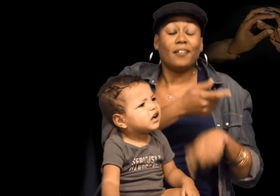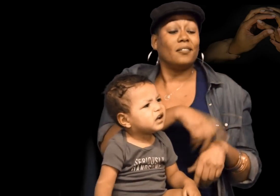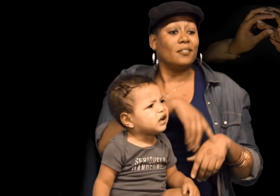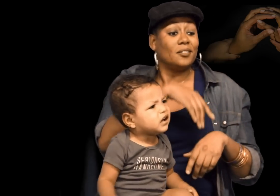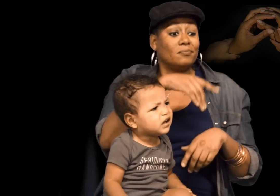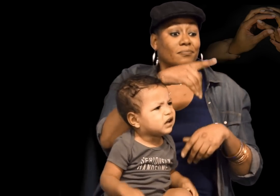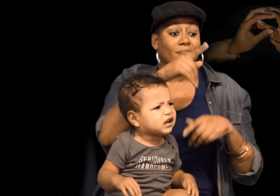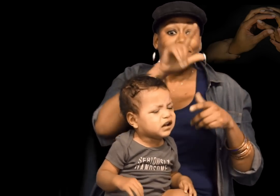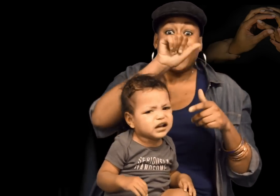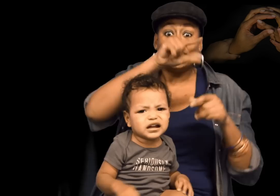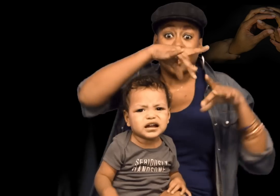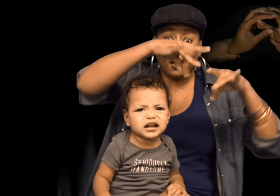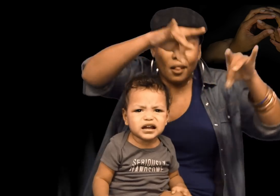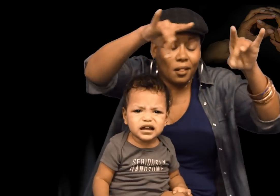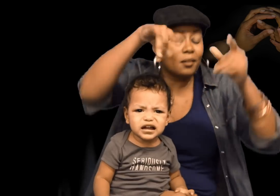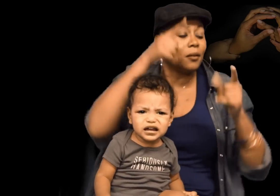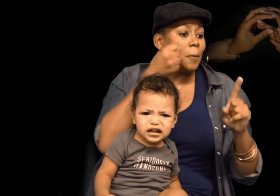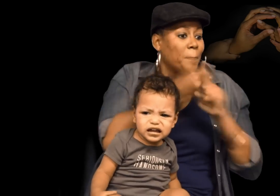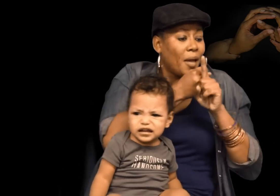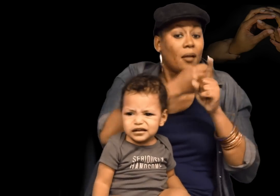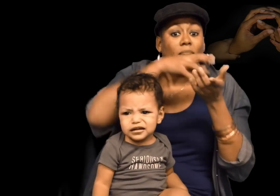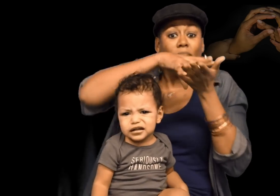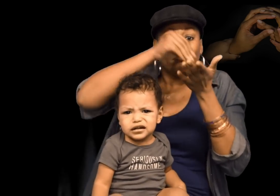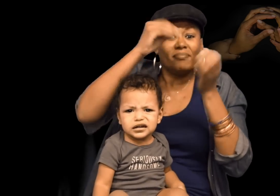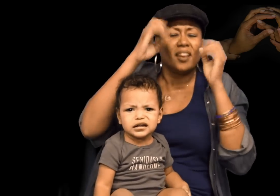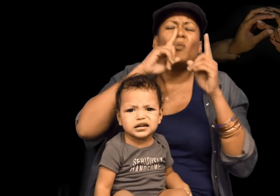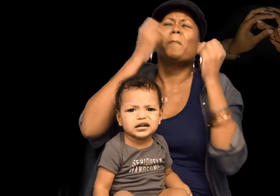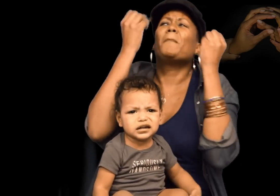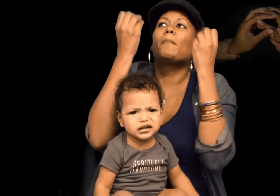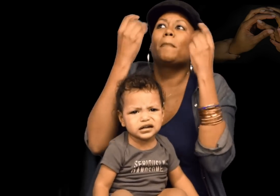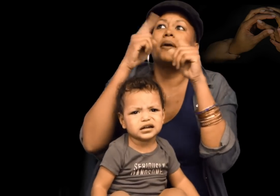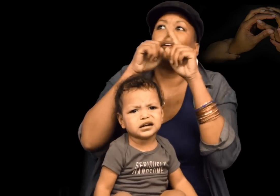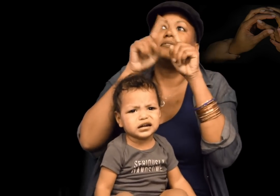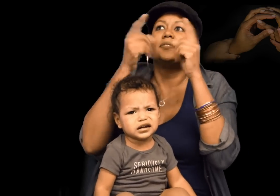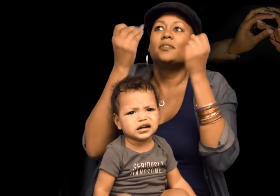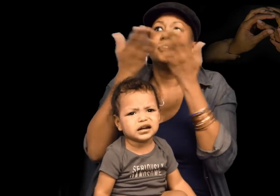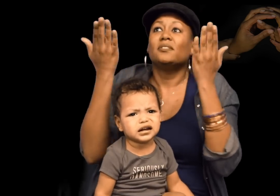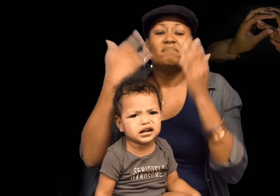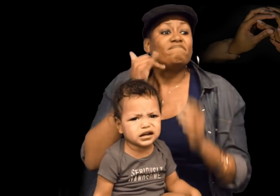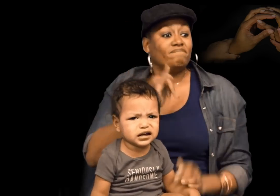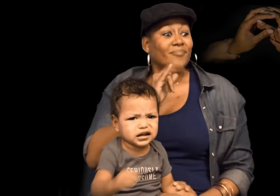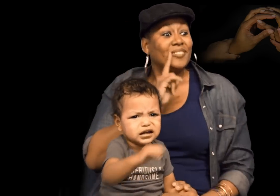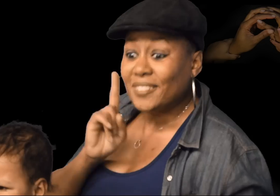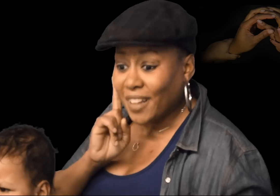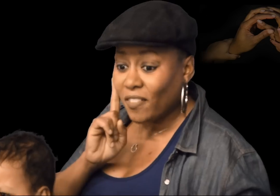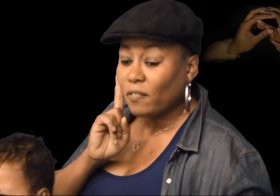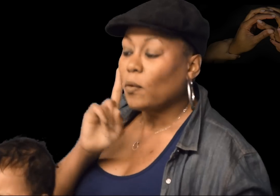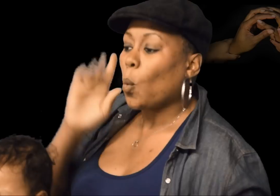Maybe a late learner of ASL, which also has an important impact, as does Educational experiences, and many, many more things.